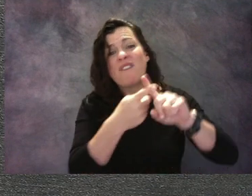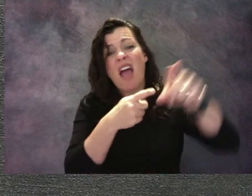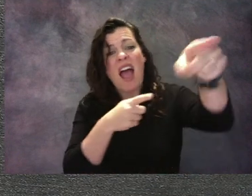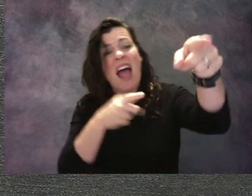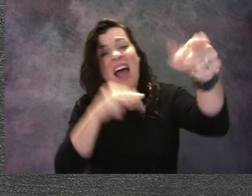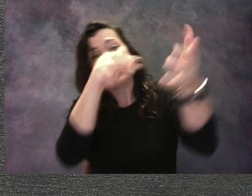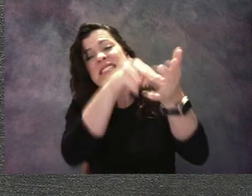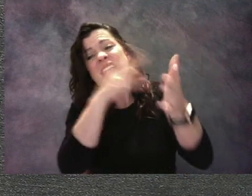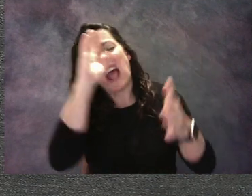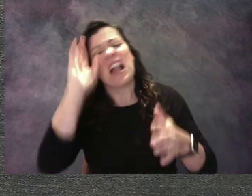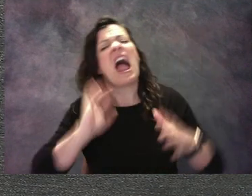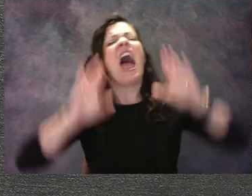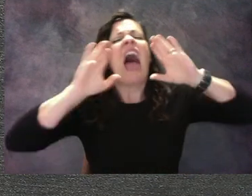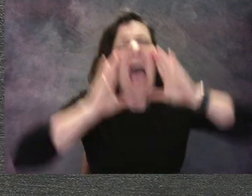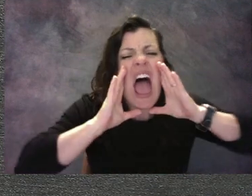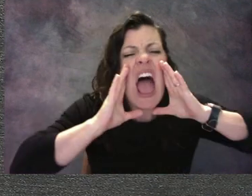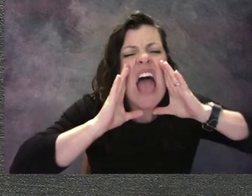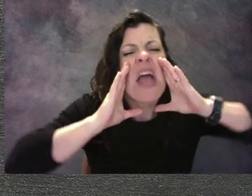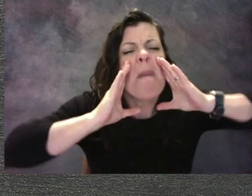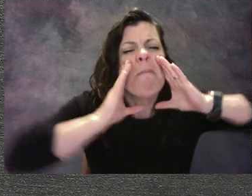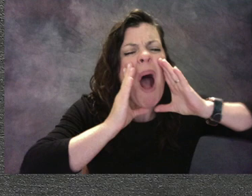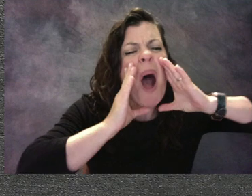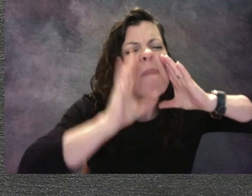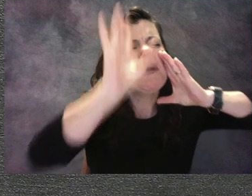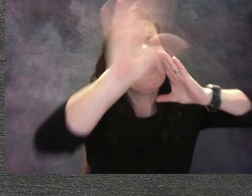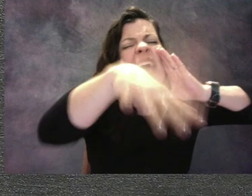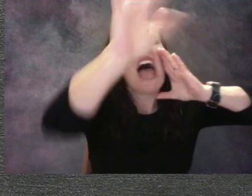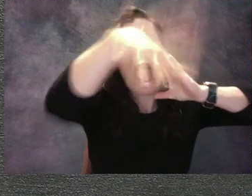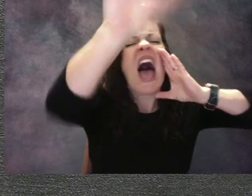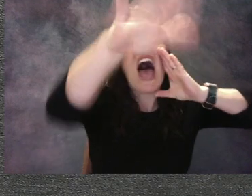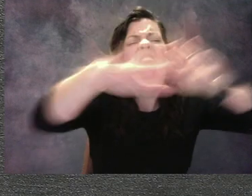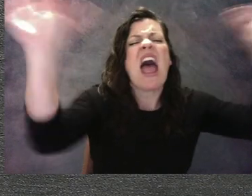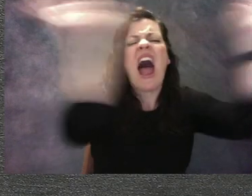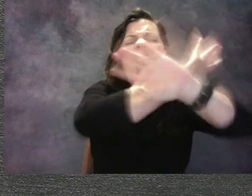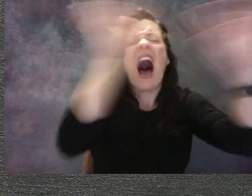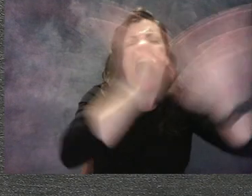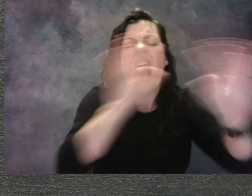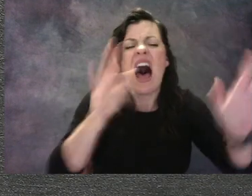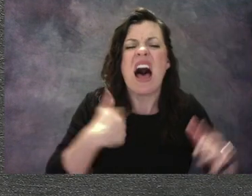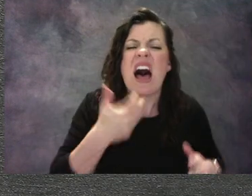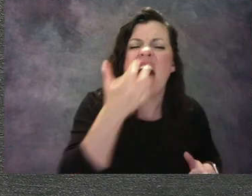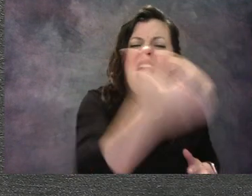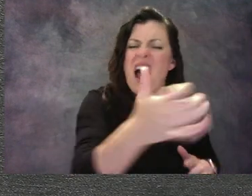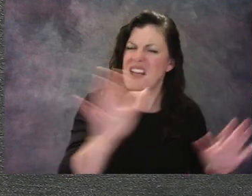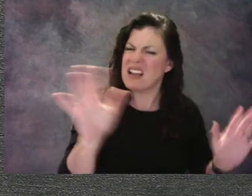you wouldn't wanna say, "Hey, Bobby!" as loud as you can. That would be disruptive,